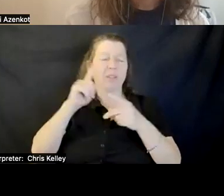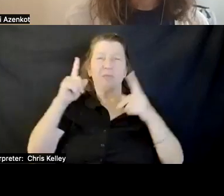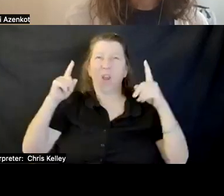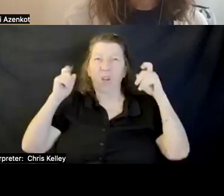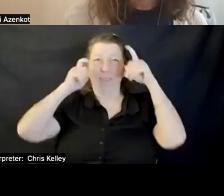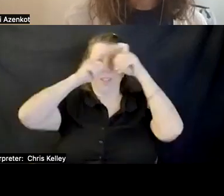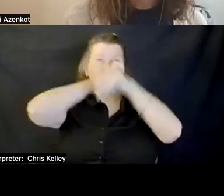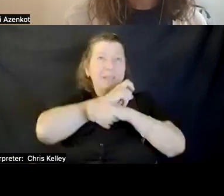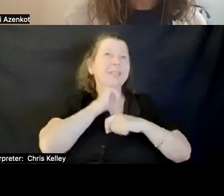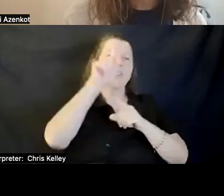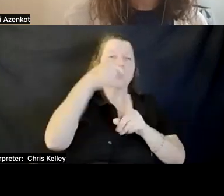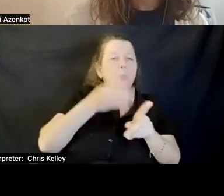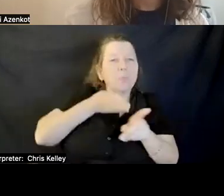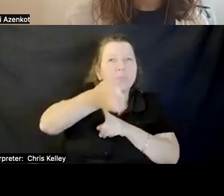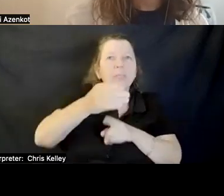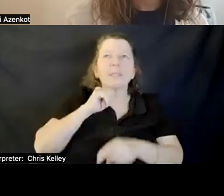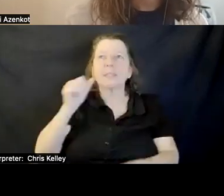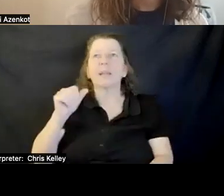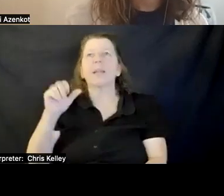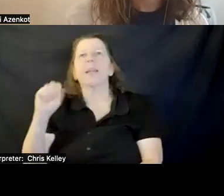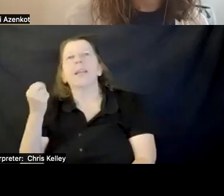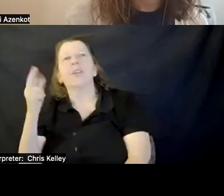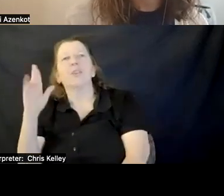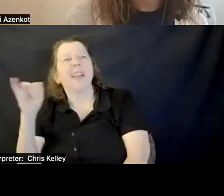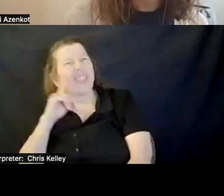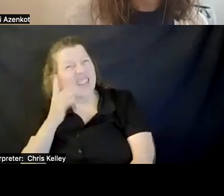THAT IS AN INTERESTING POINT. I HAD NOT THOUGHT ABOUT THAT TOO MUCH.